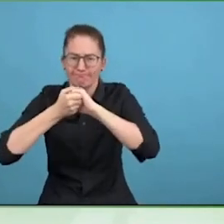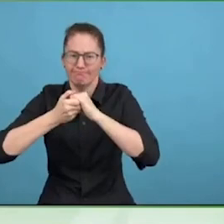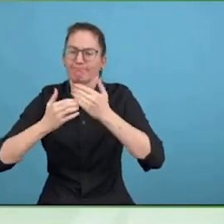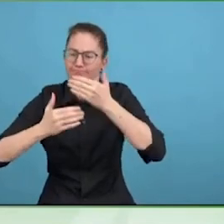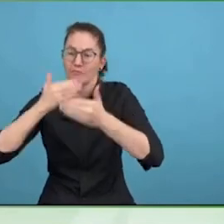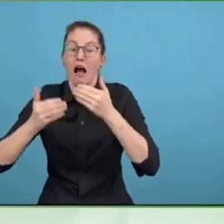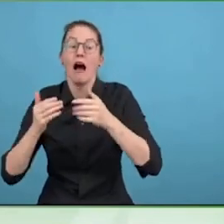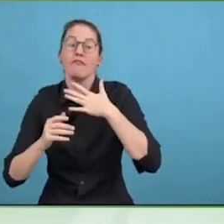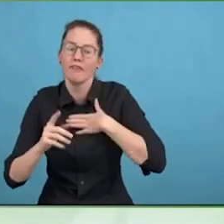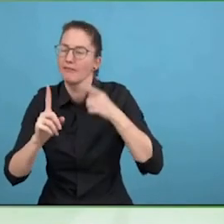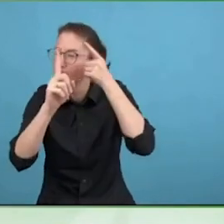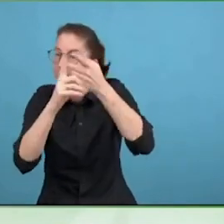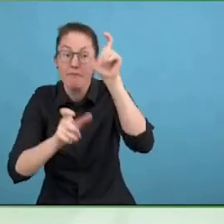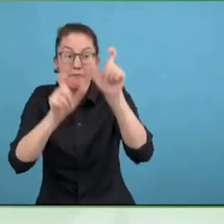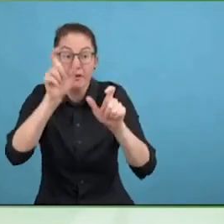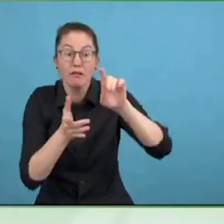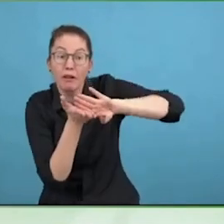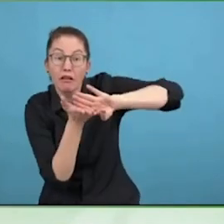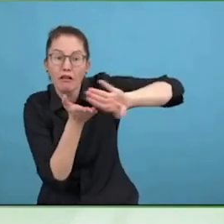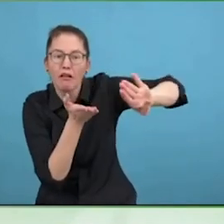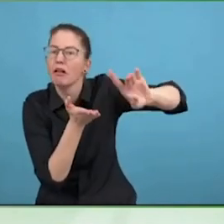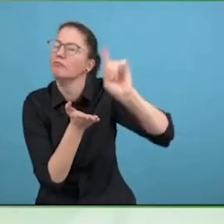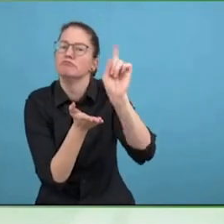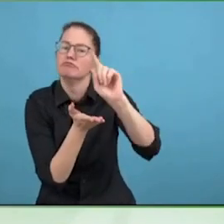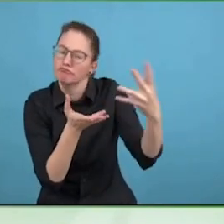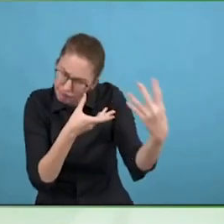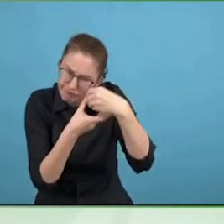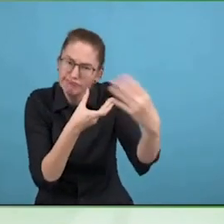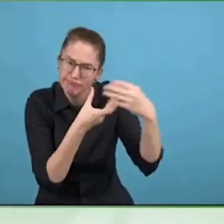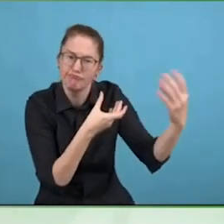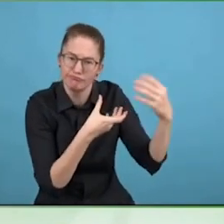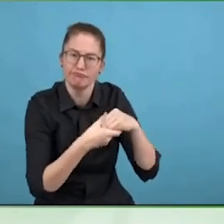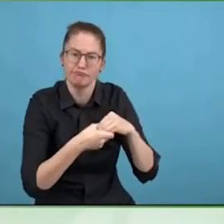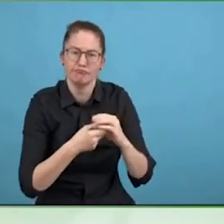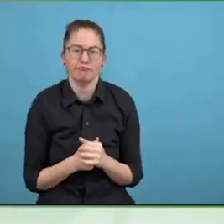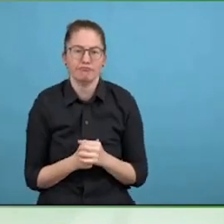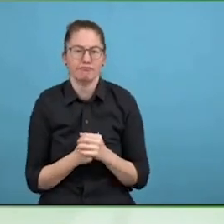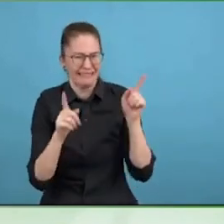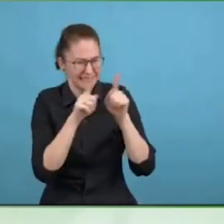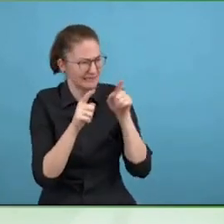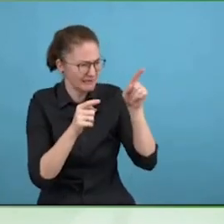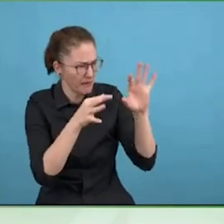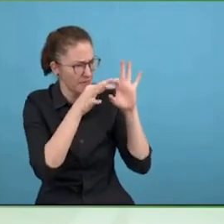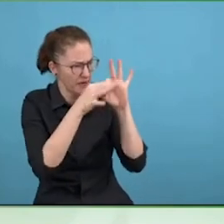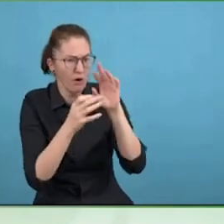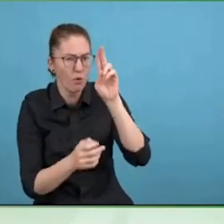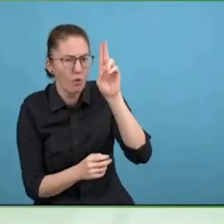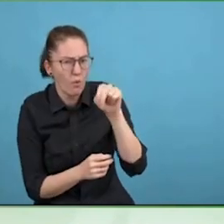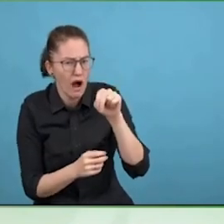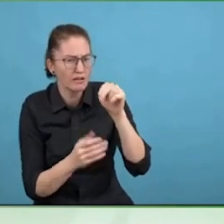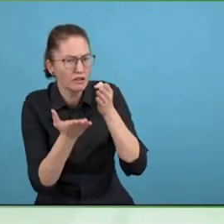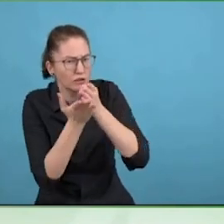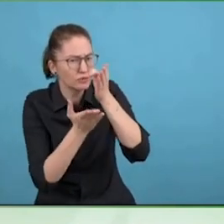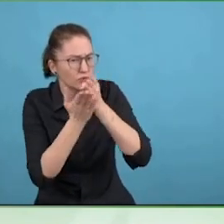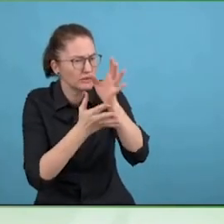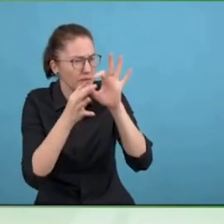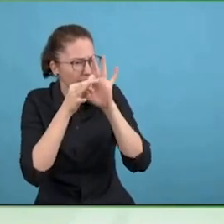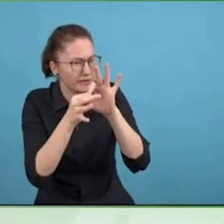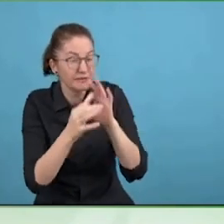We have something called dual recording -- dual reporting, we don't just report on our financial results, when we do our annual